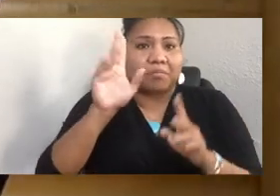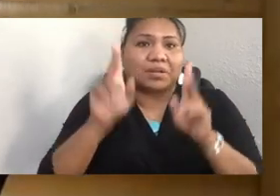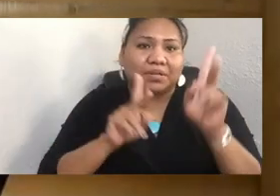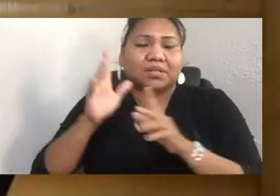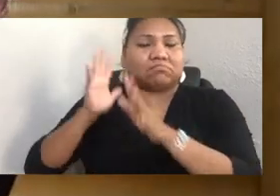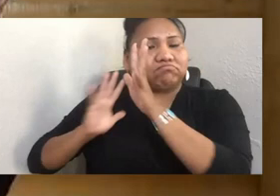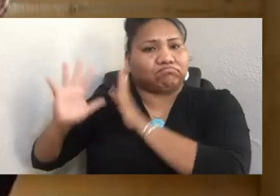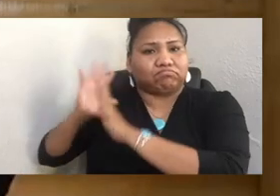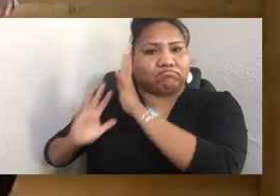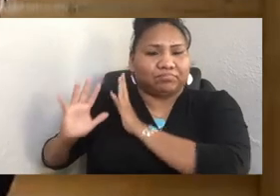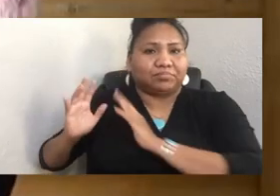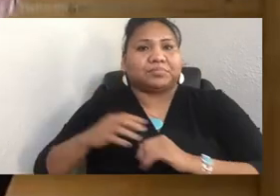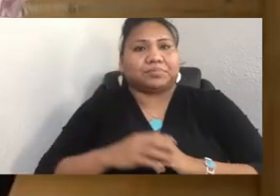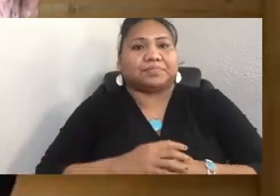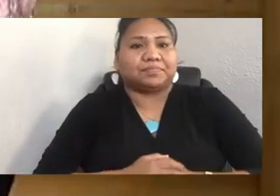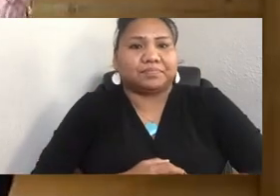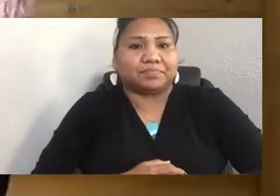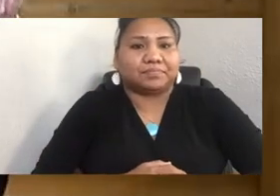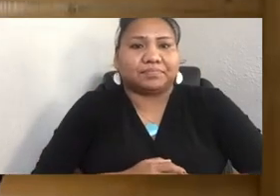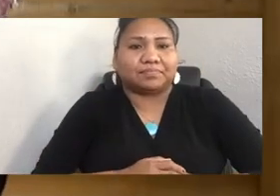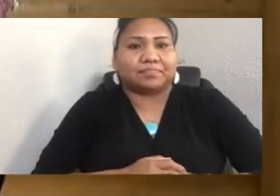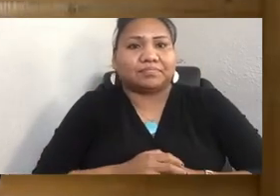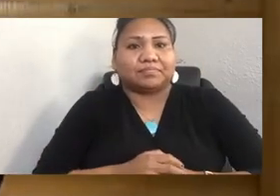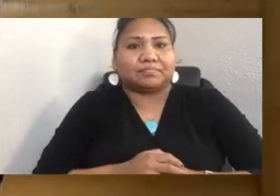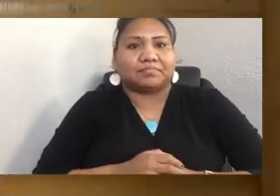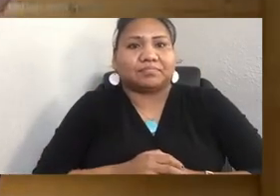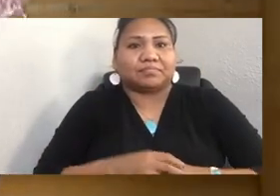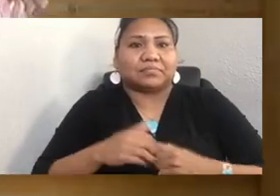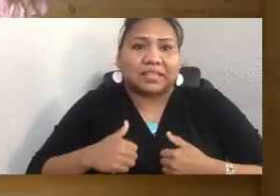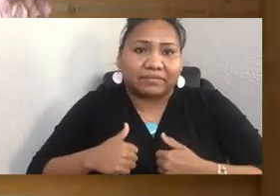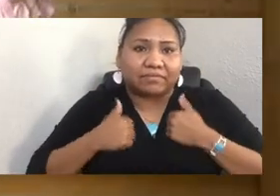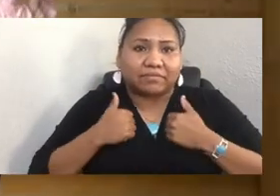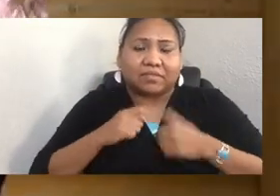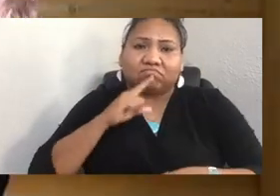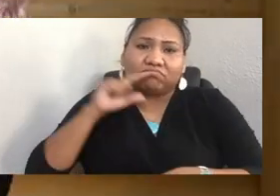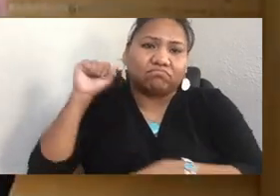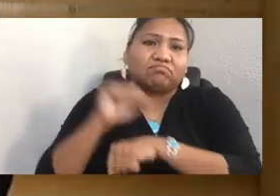And life is precious.